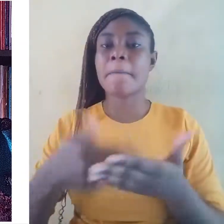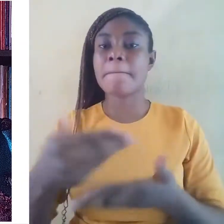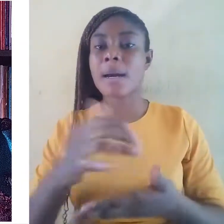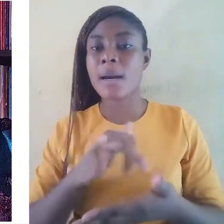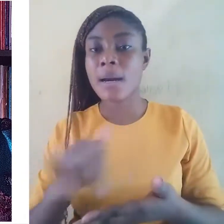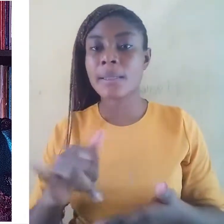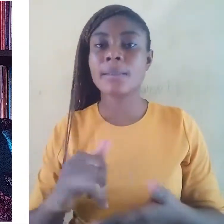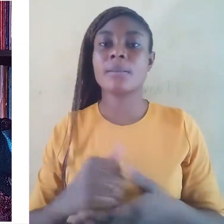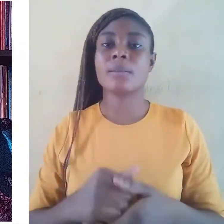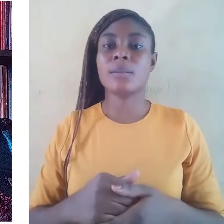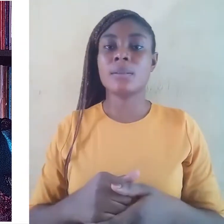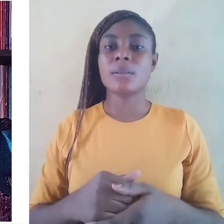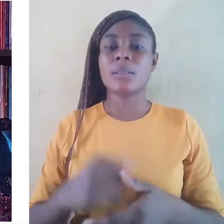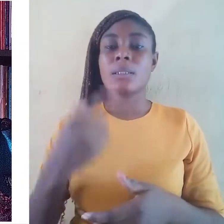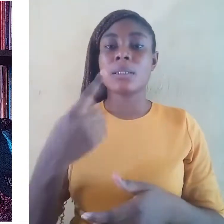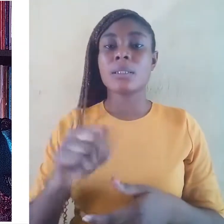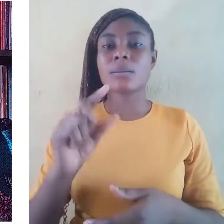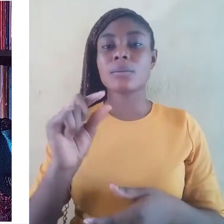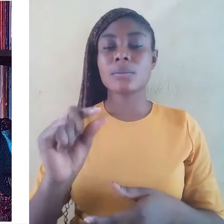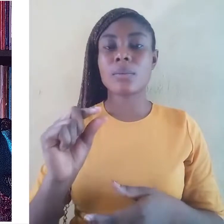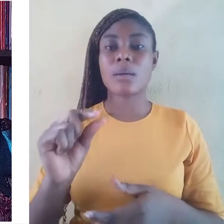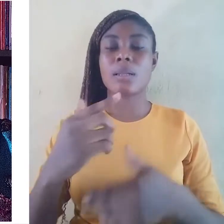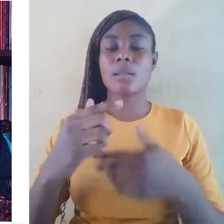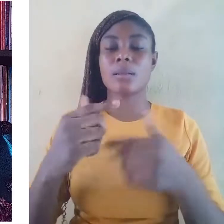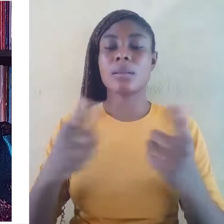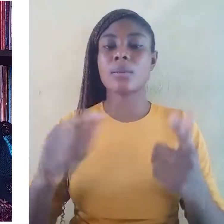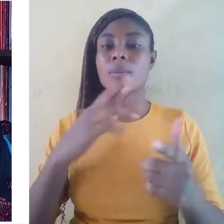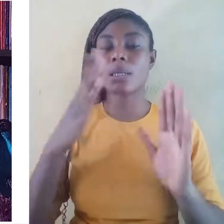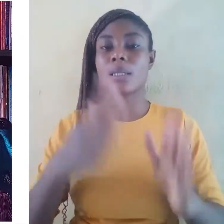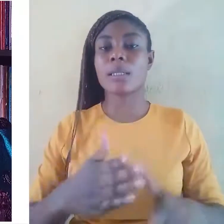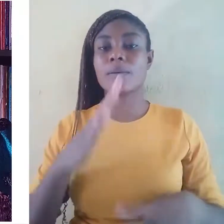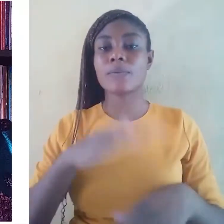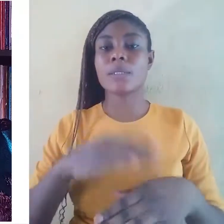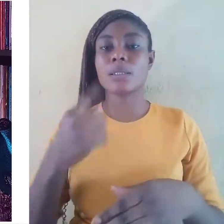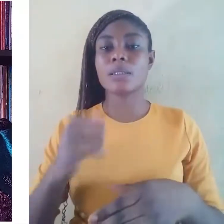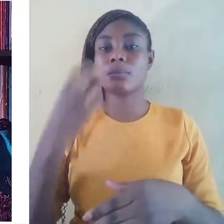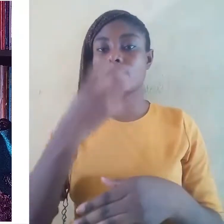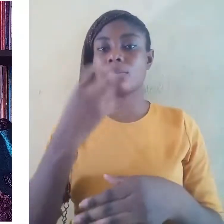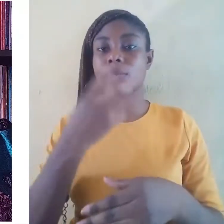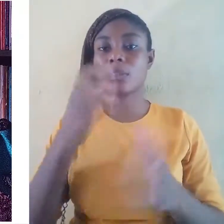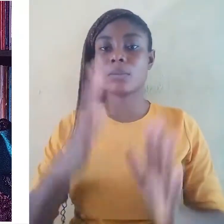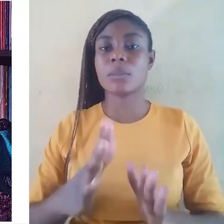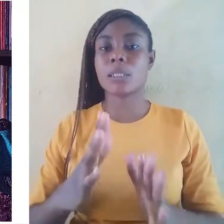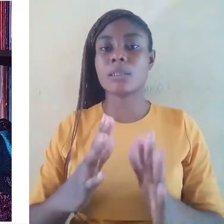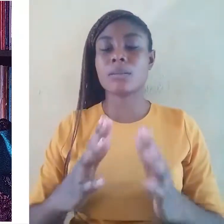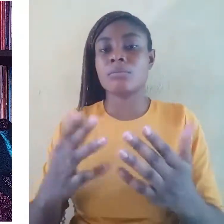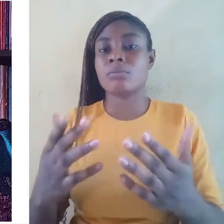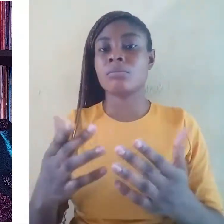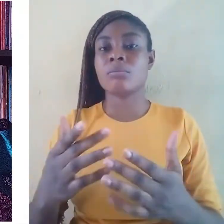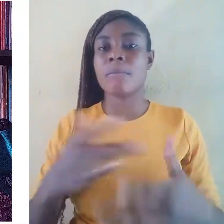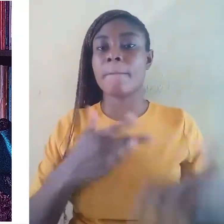are left at the mercy of their speakers and pressure groups. They are also not protected.